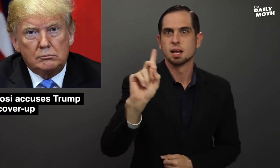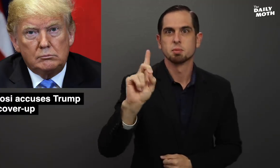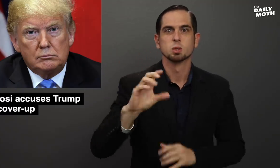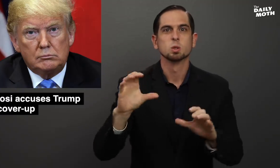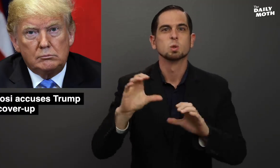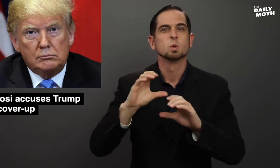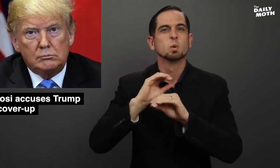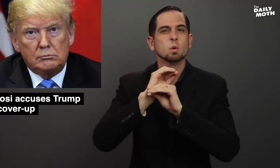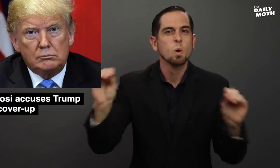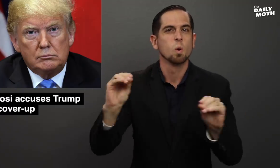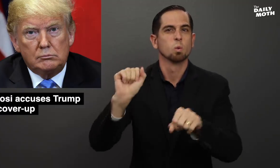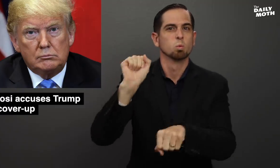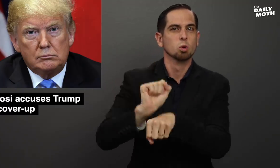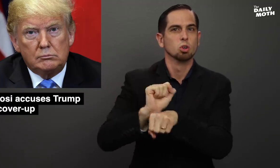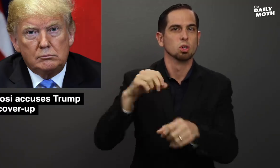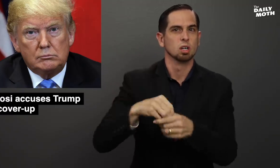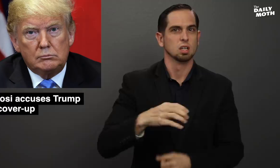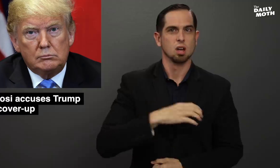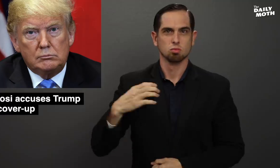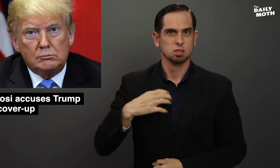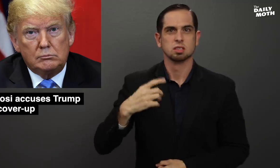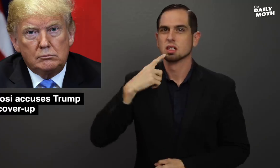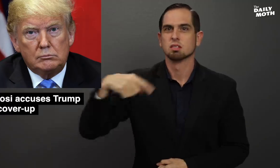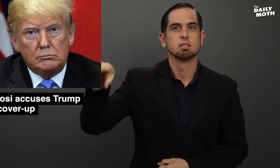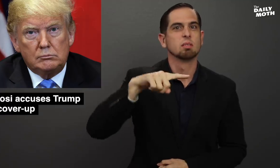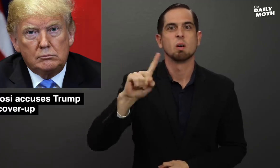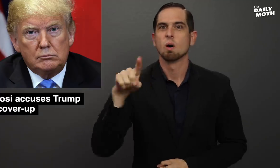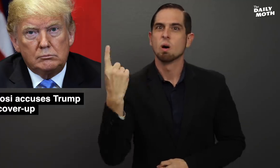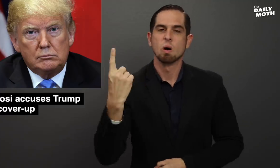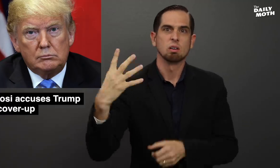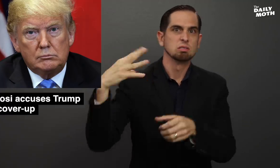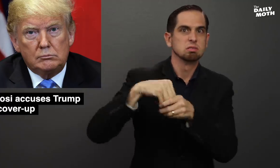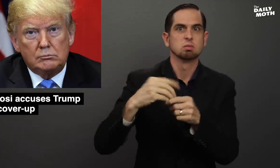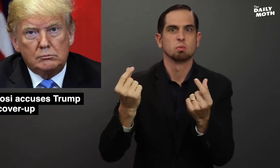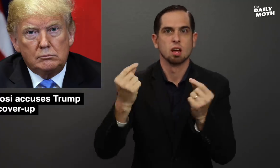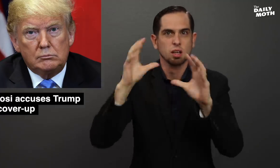are doing no work in Congress and are instead engaged